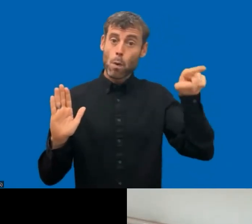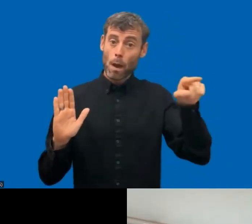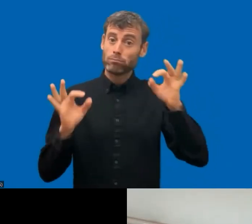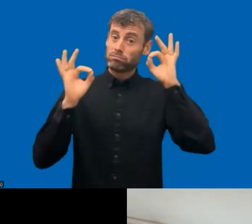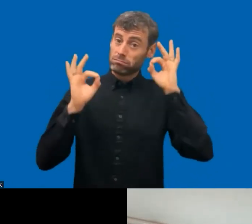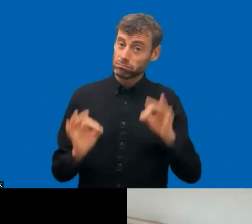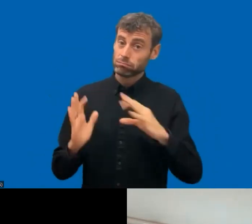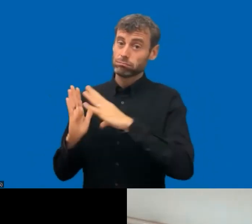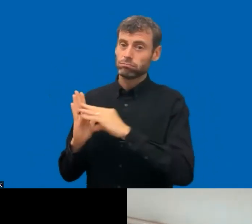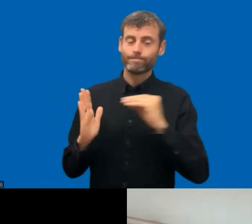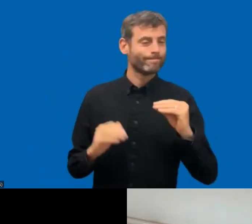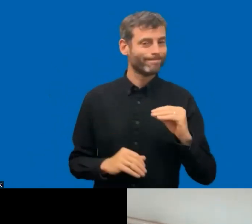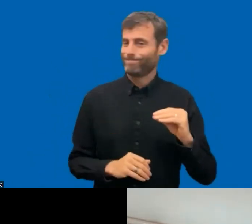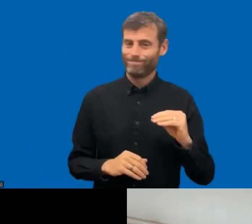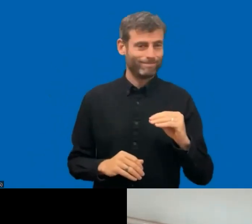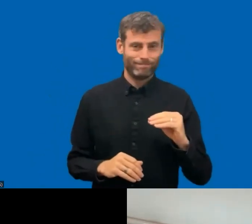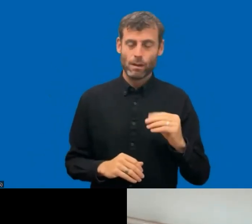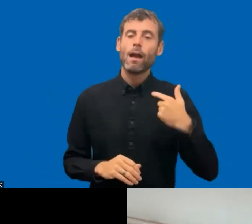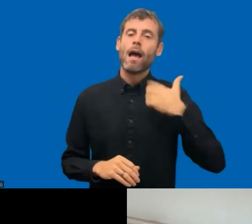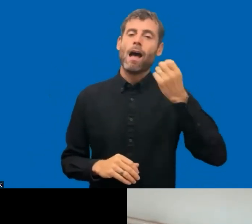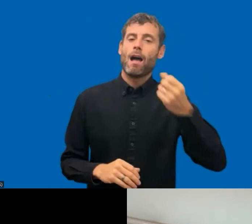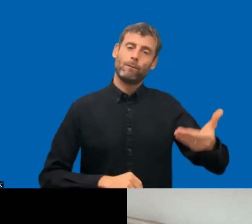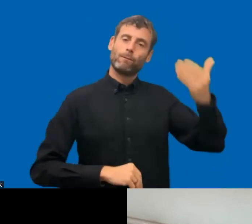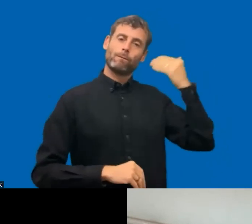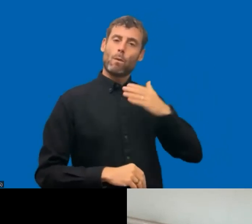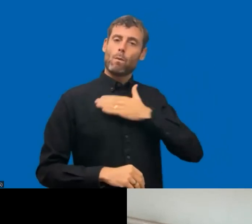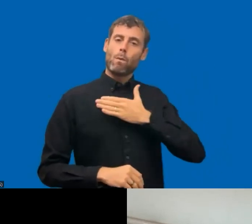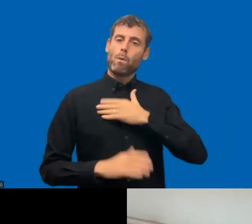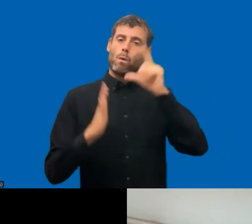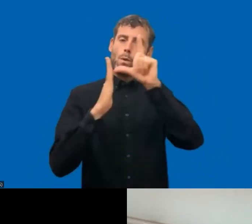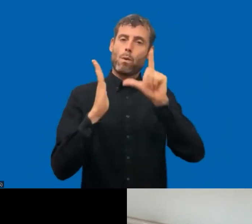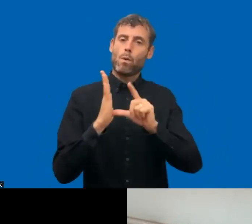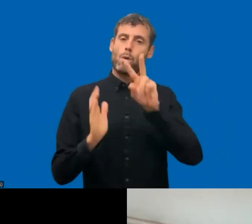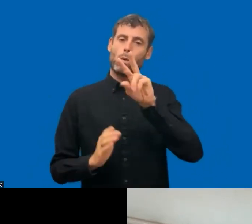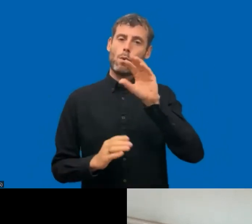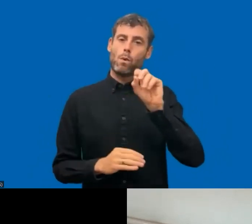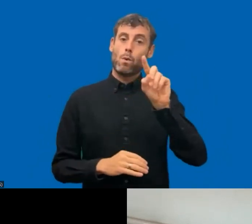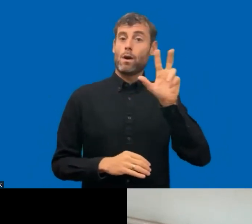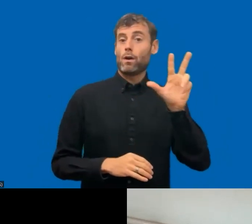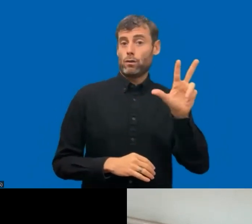we have in effect our regulation from 2013, but we are still in the process of implementing